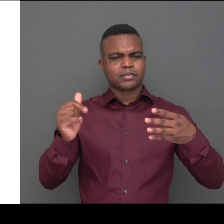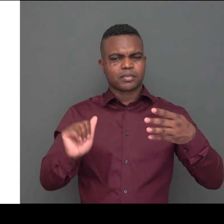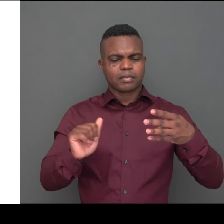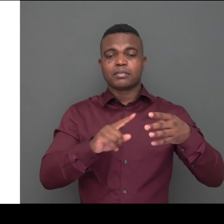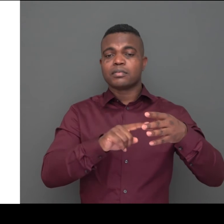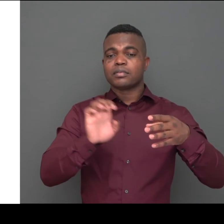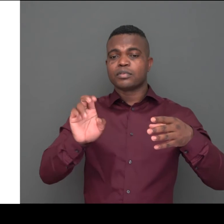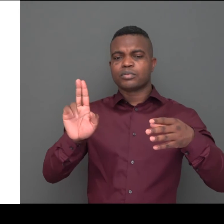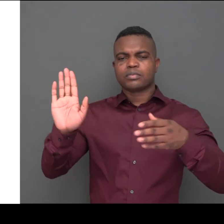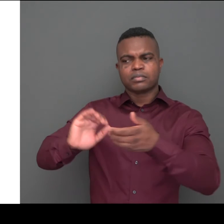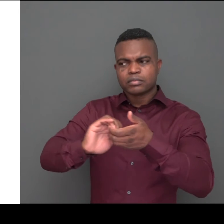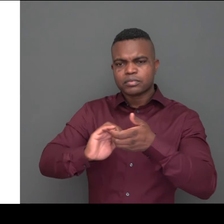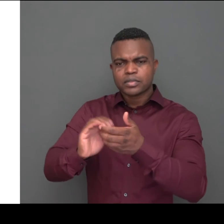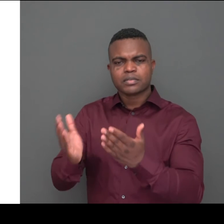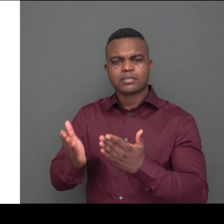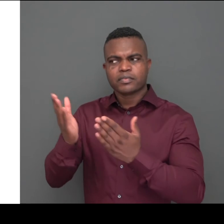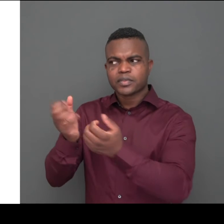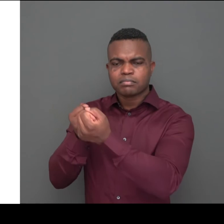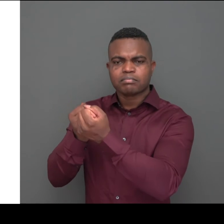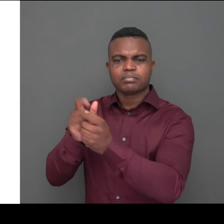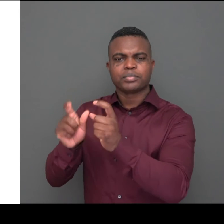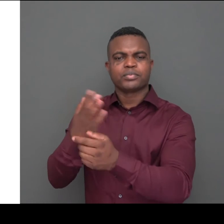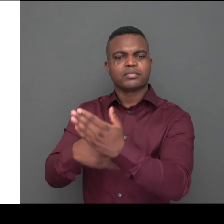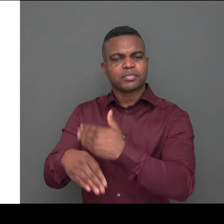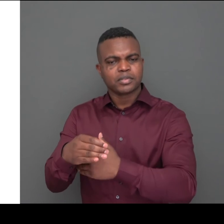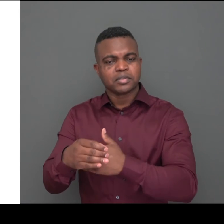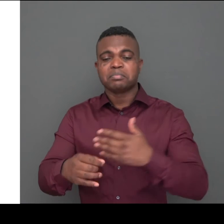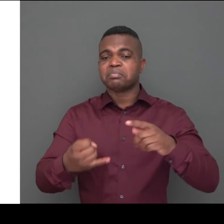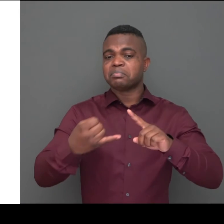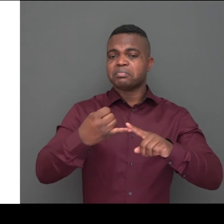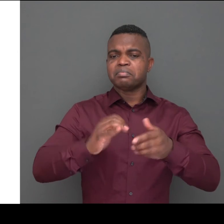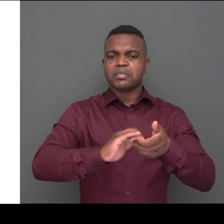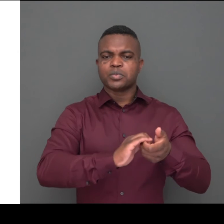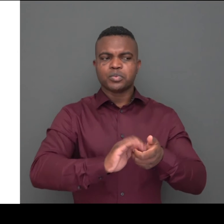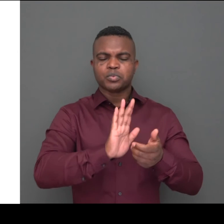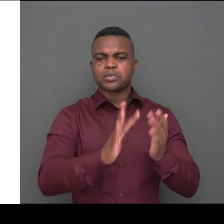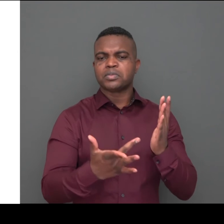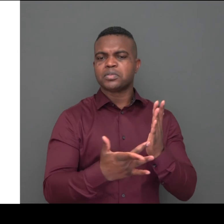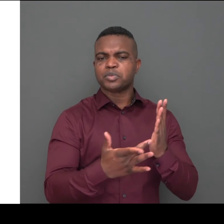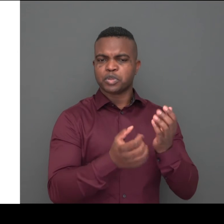the European Association of Service providers for Persons with Disabilities, the Association for the Advancement